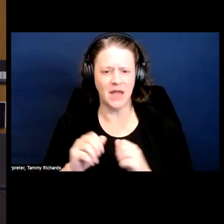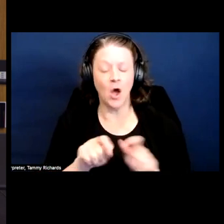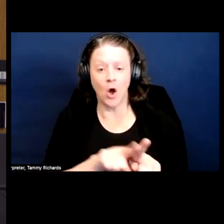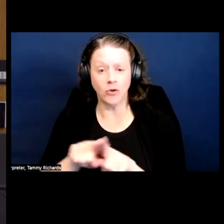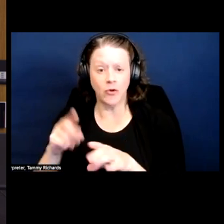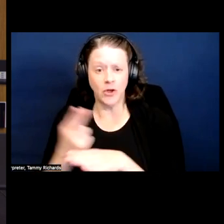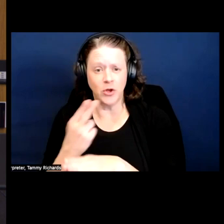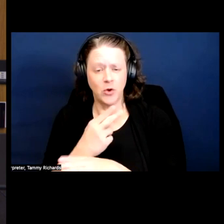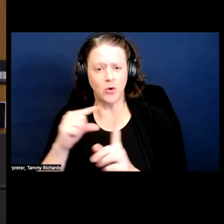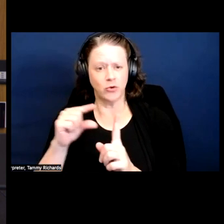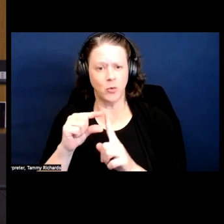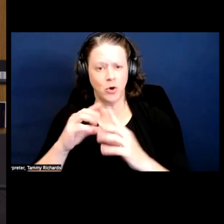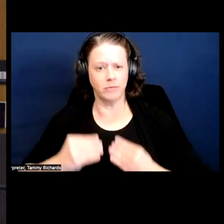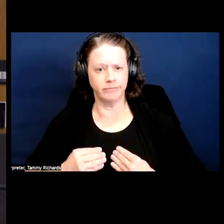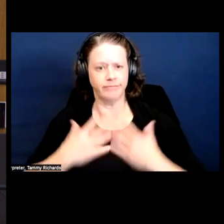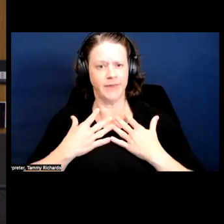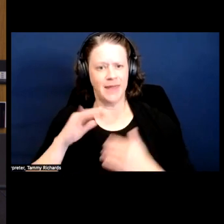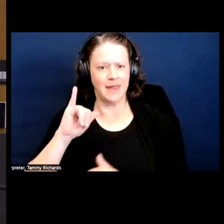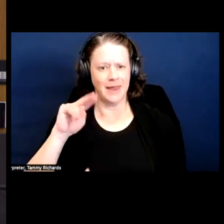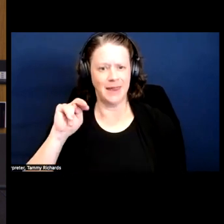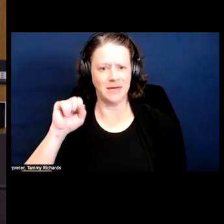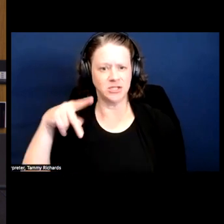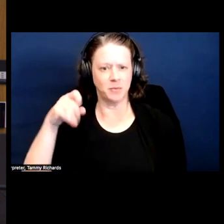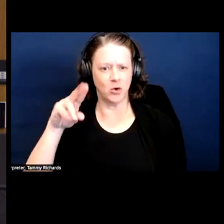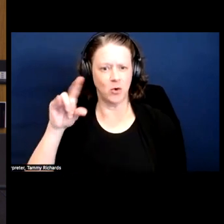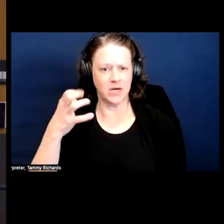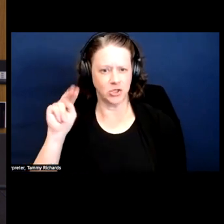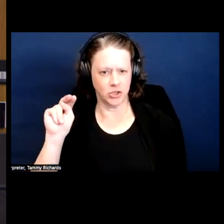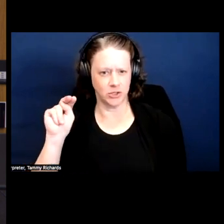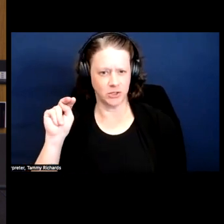But I do, I push on that one because they don't use it to describe disabled people,